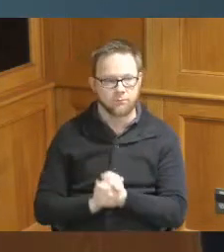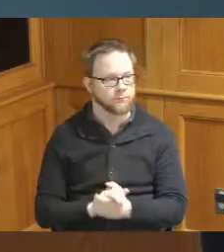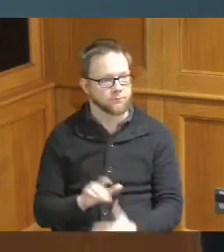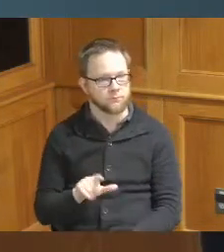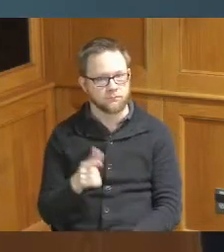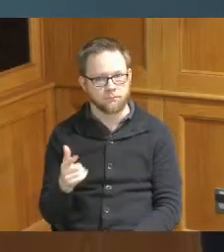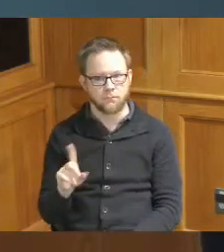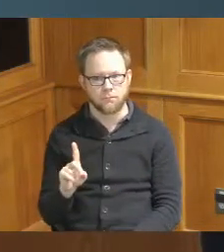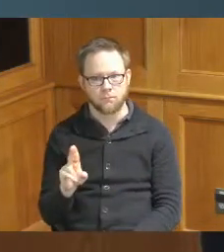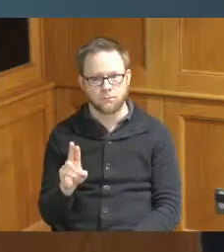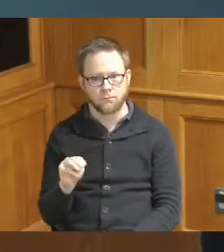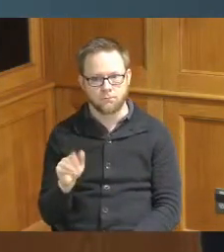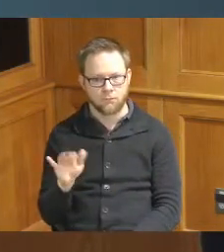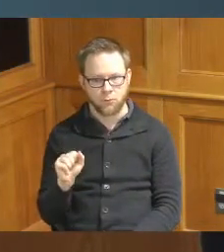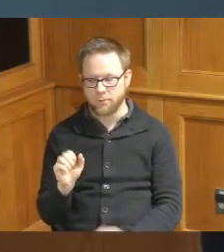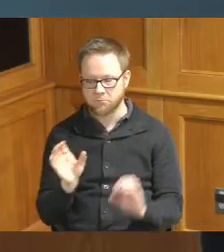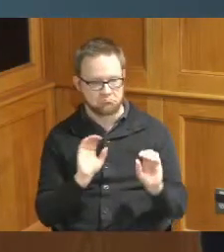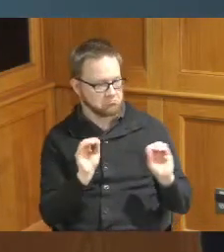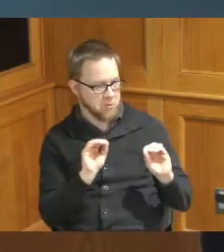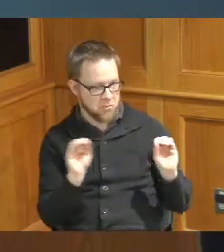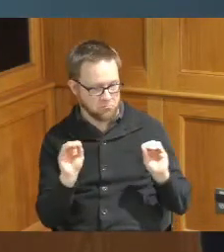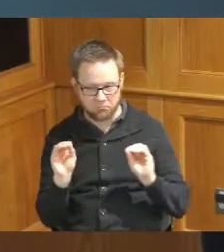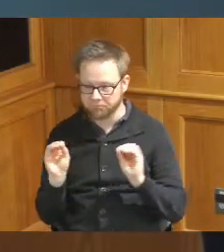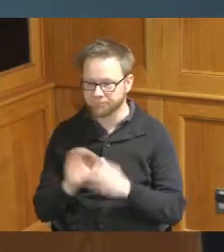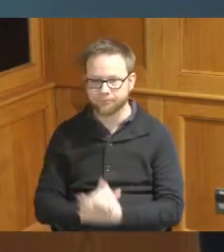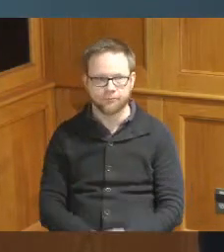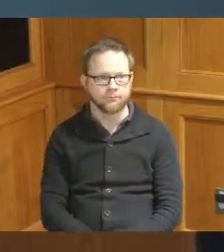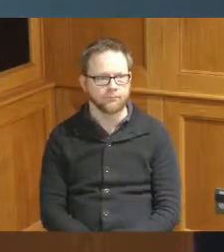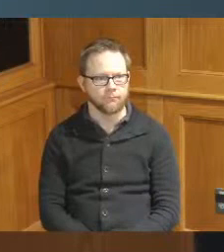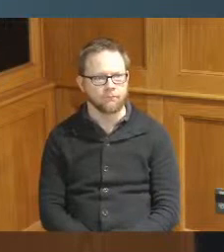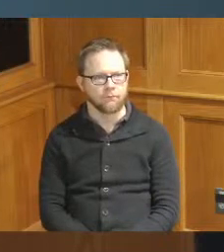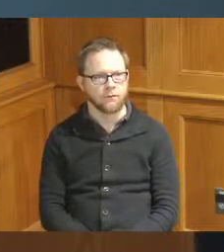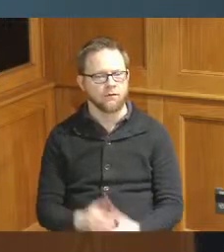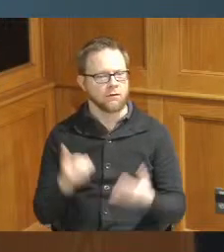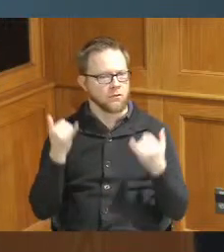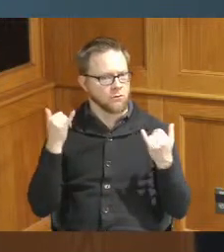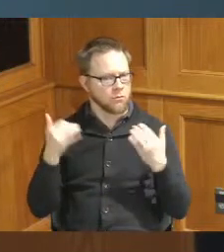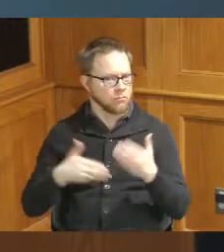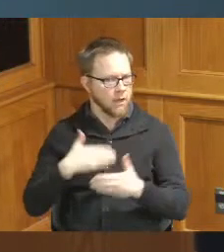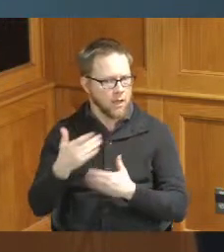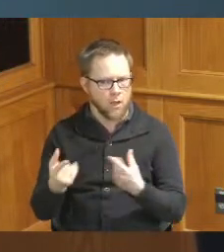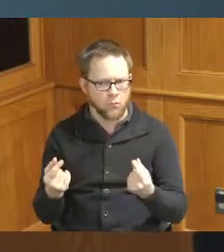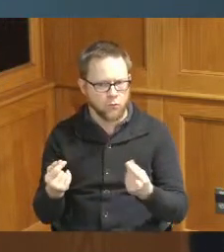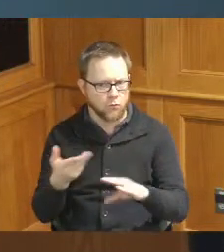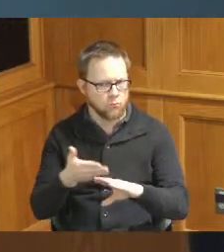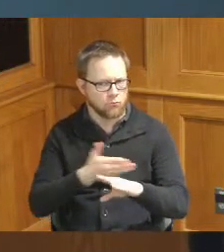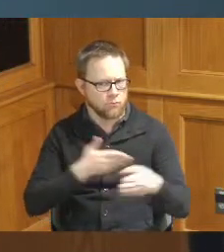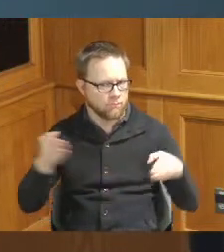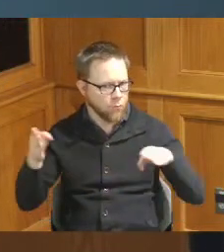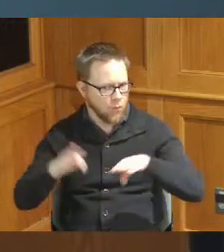anything in here okay where do we go from here before I close it out where do we go from here yes